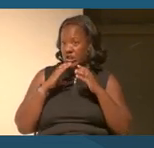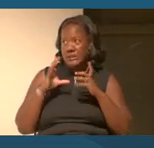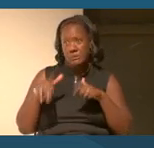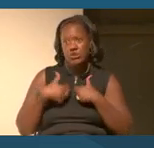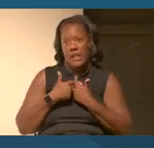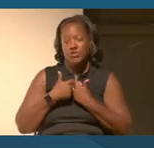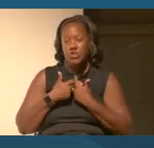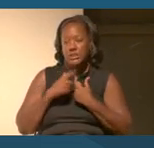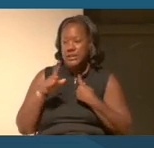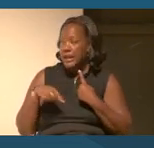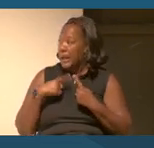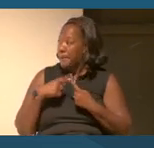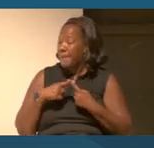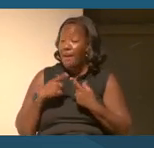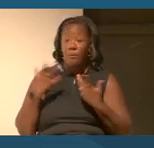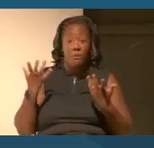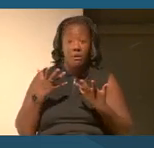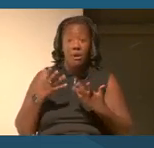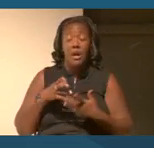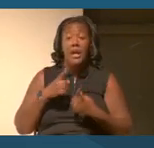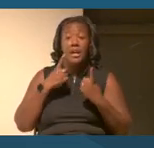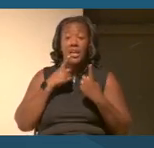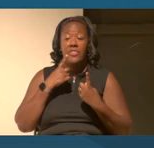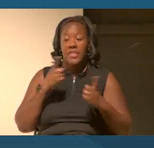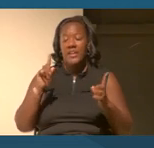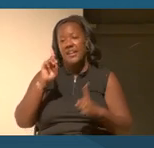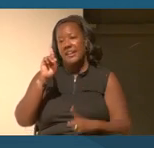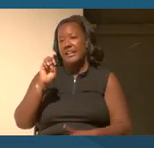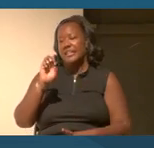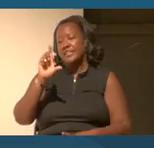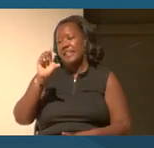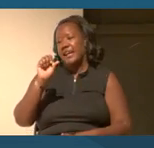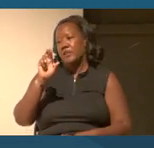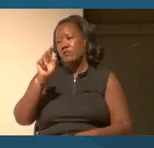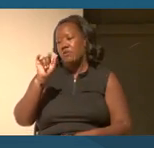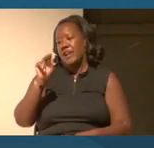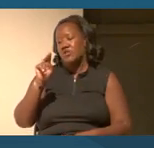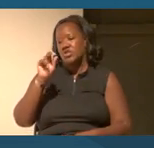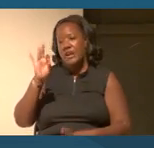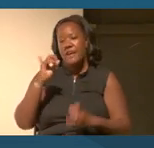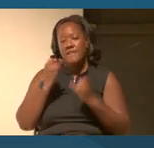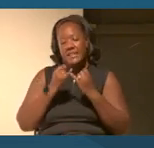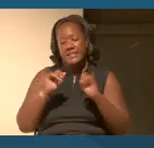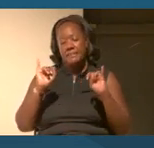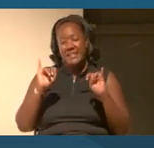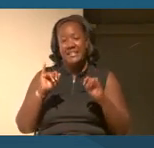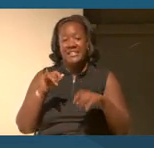who the Declaration of Independence and the Constitution is for, and especially around gender.